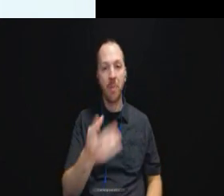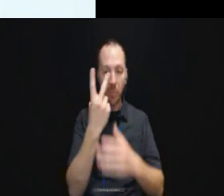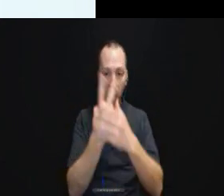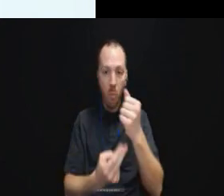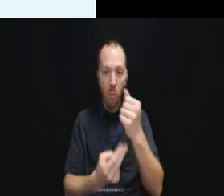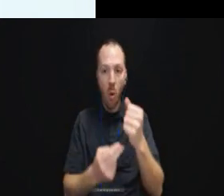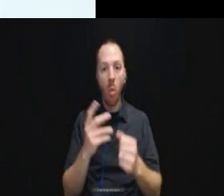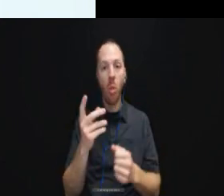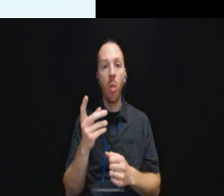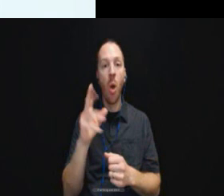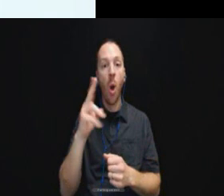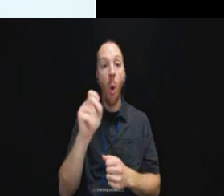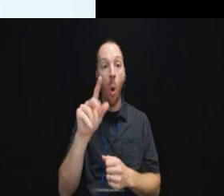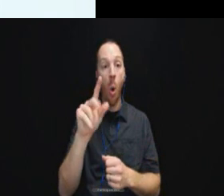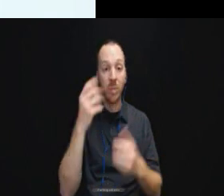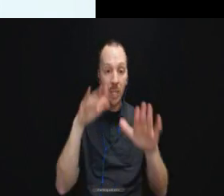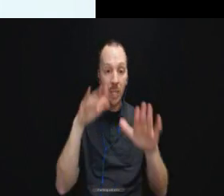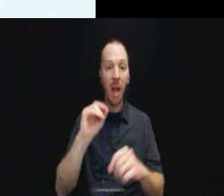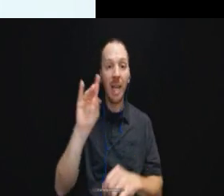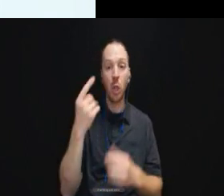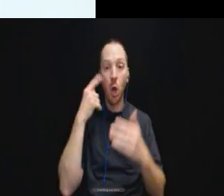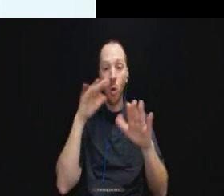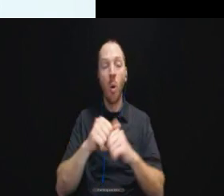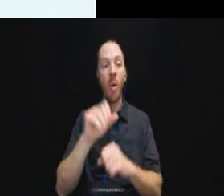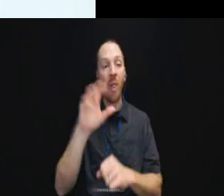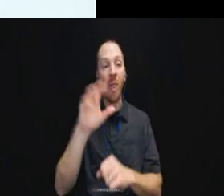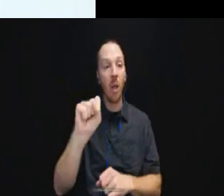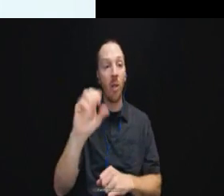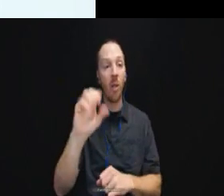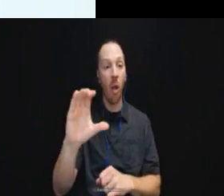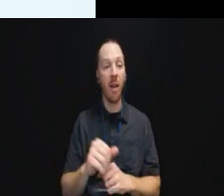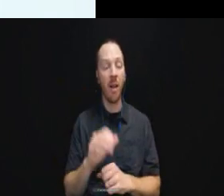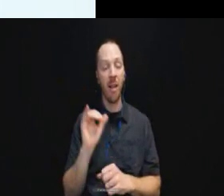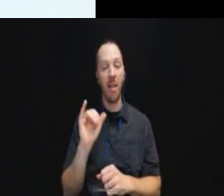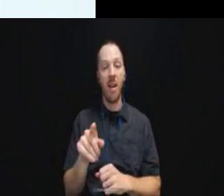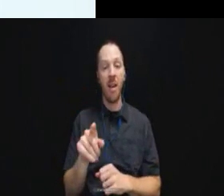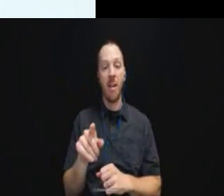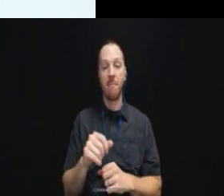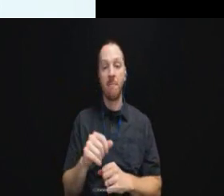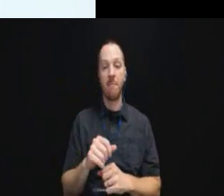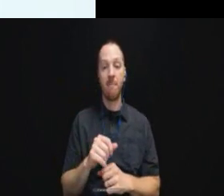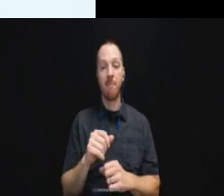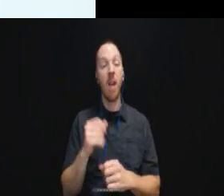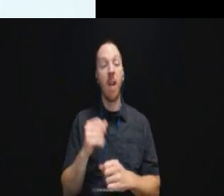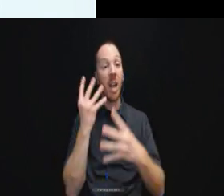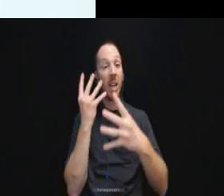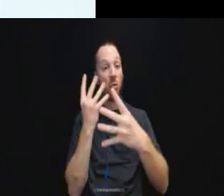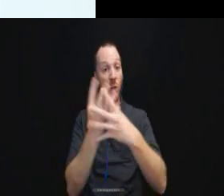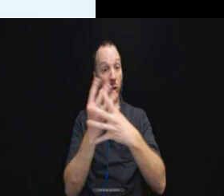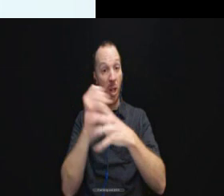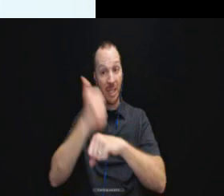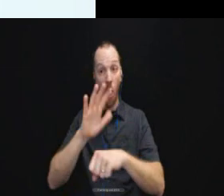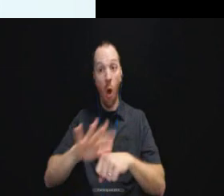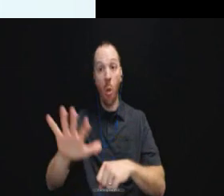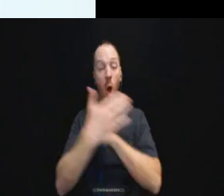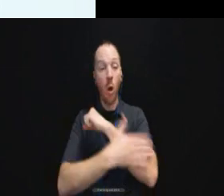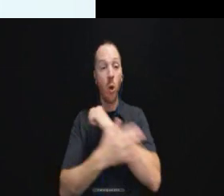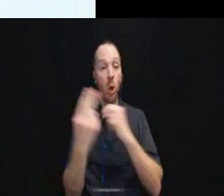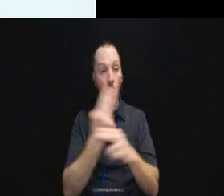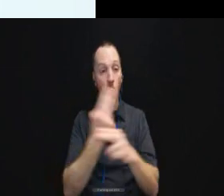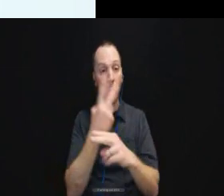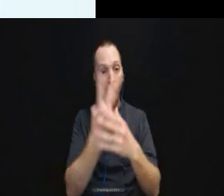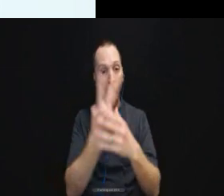DOJ agreement with South Carolina, that correctional settings across the country are using tactile